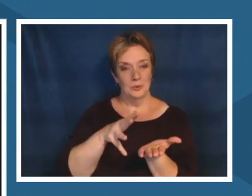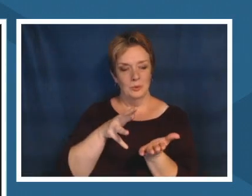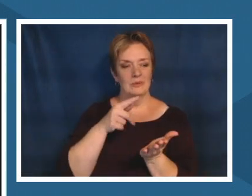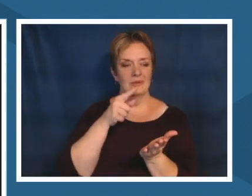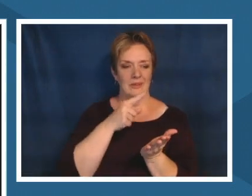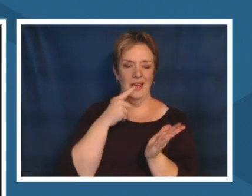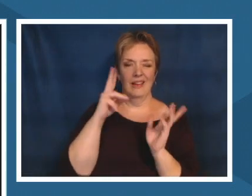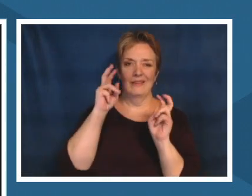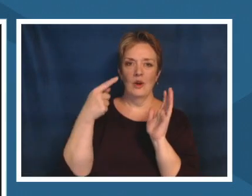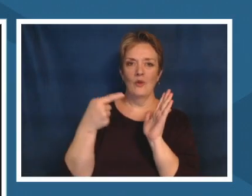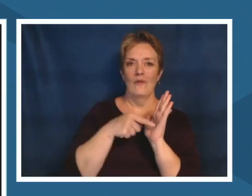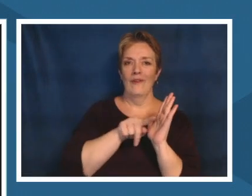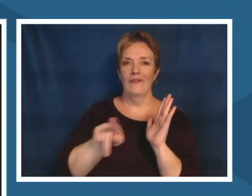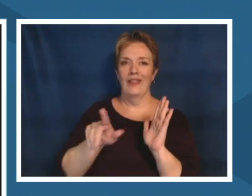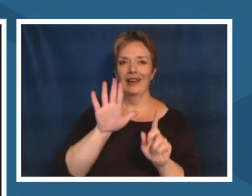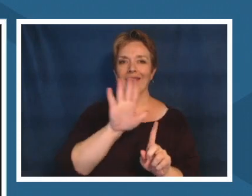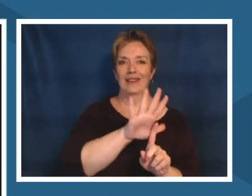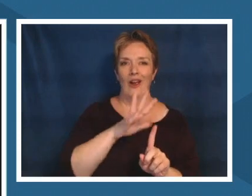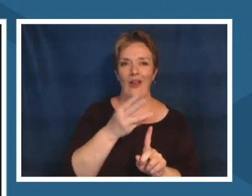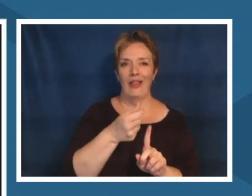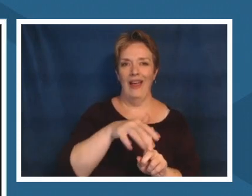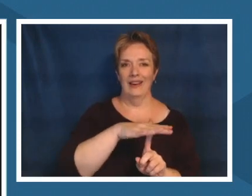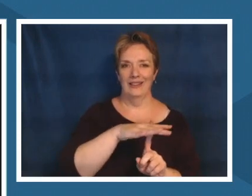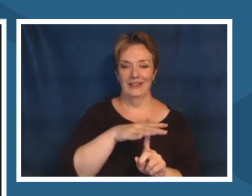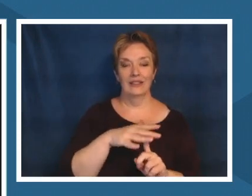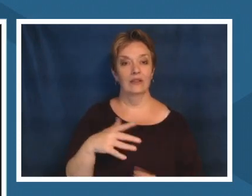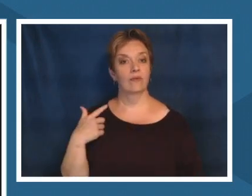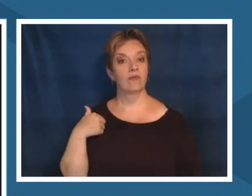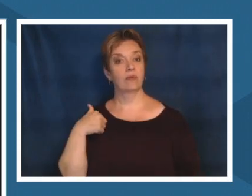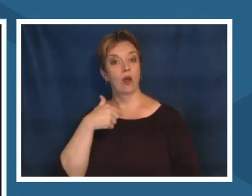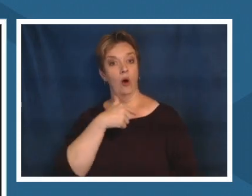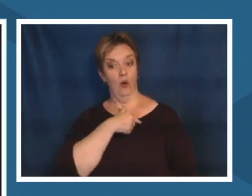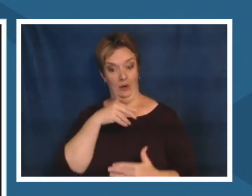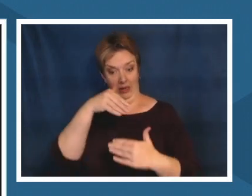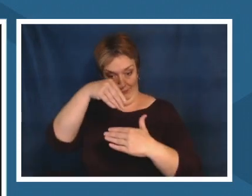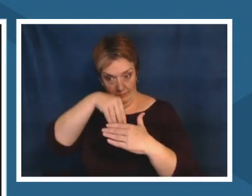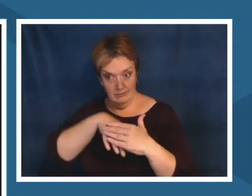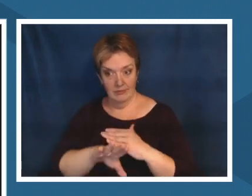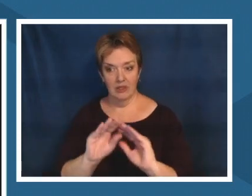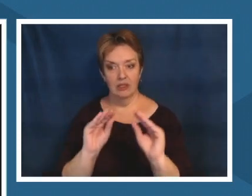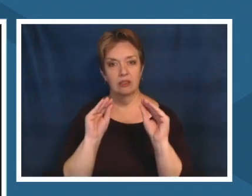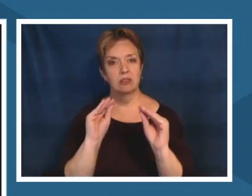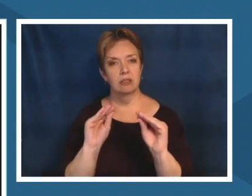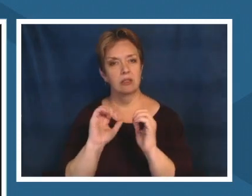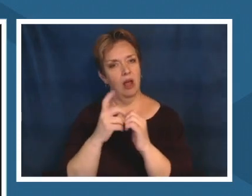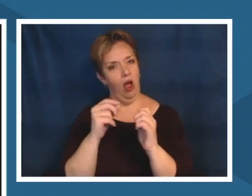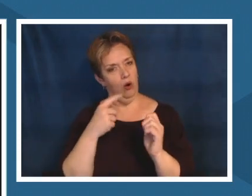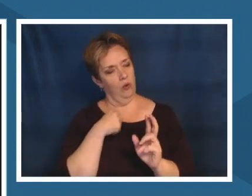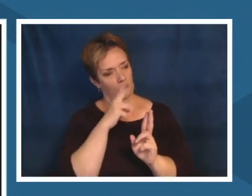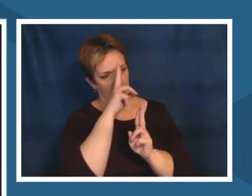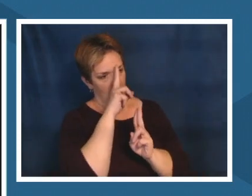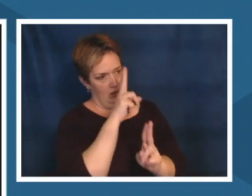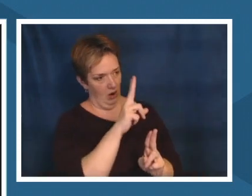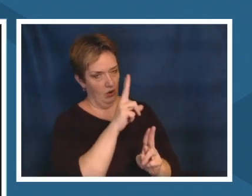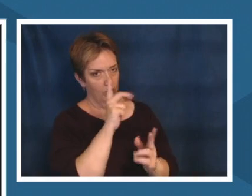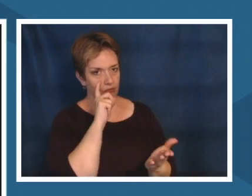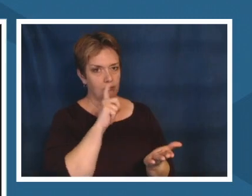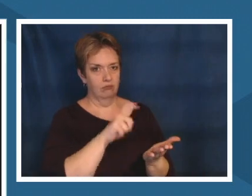classrooms as educators how are we honoring that with those students